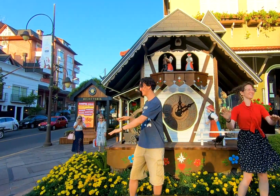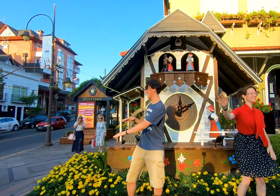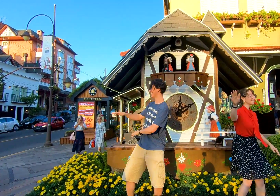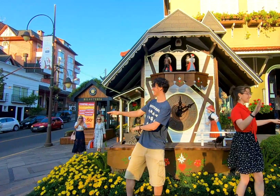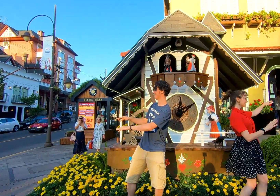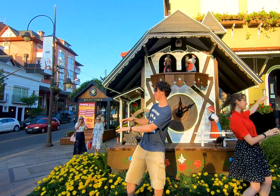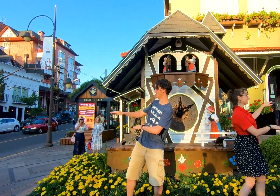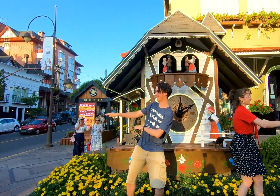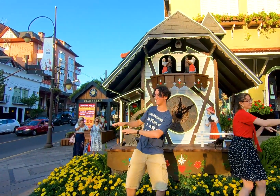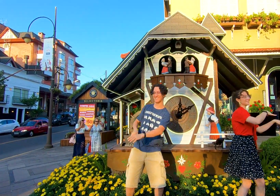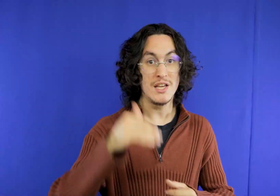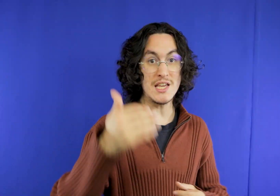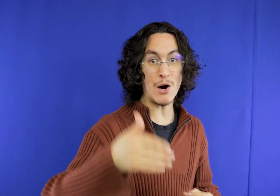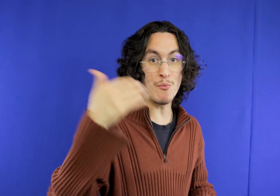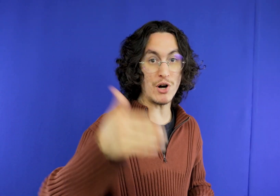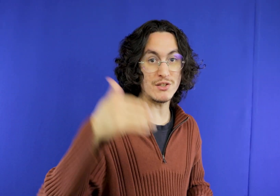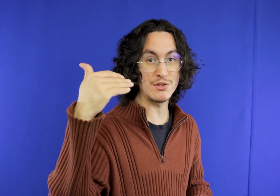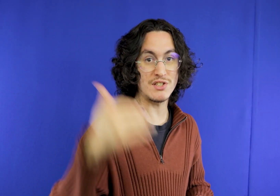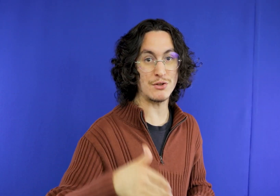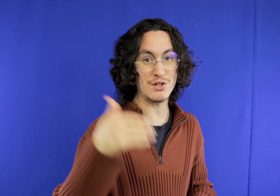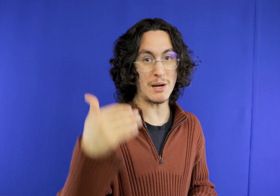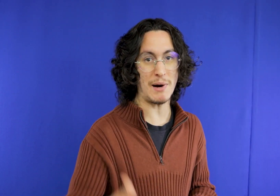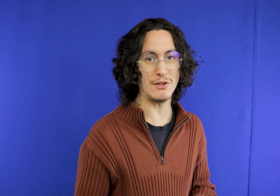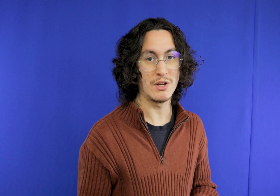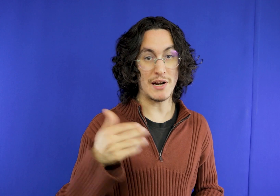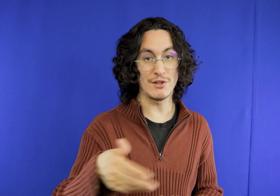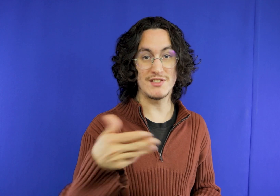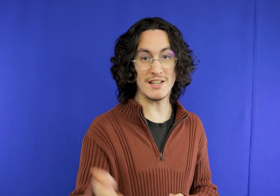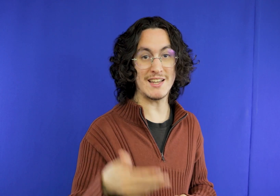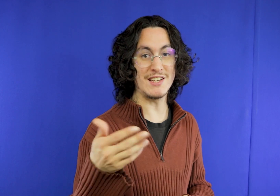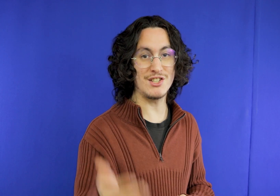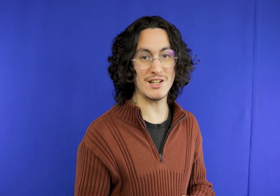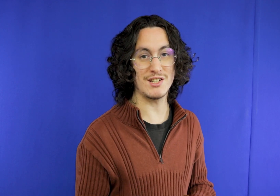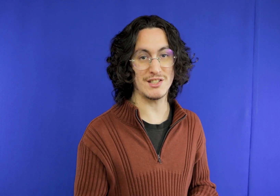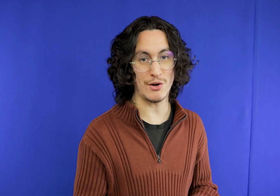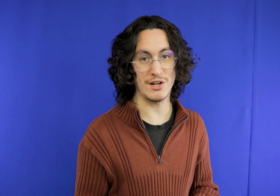so already take the stroll in Bosch and have lunch in the center of Gramado for you who want restaurant